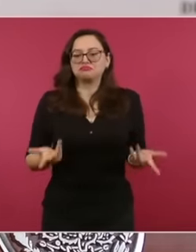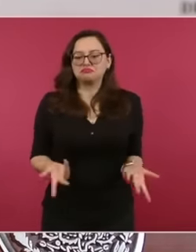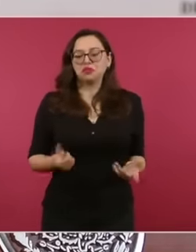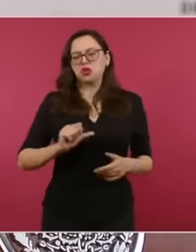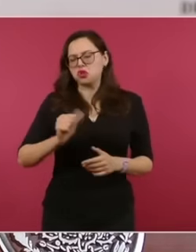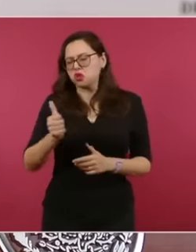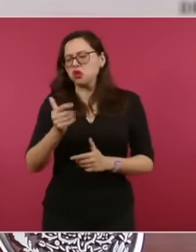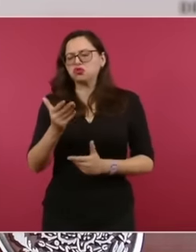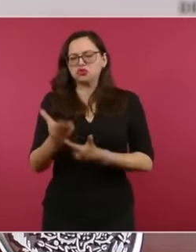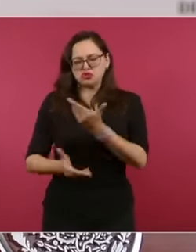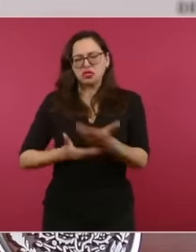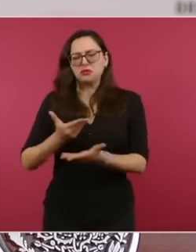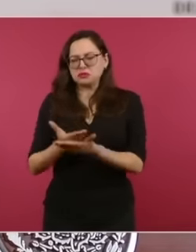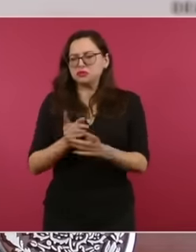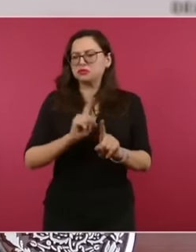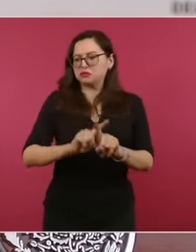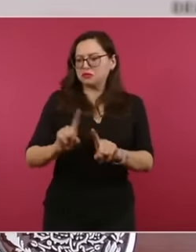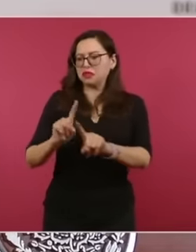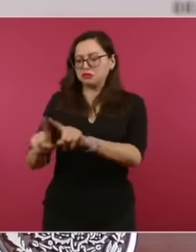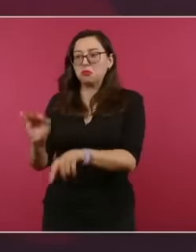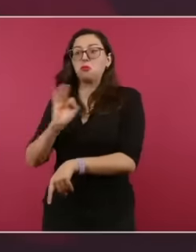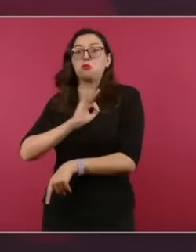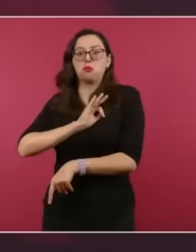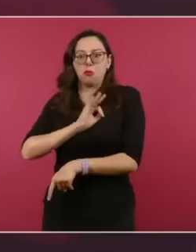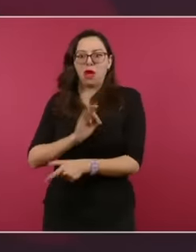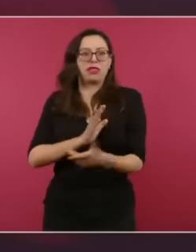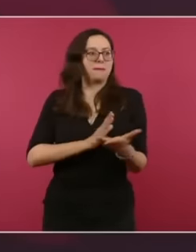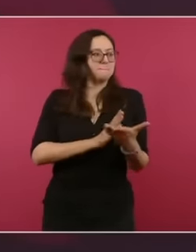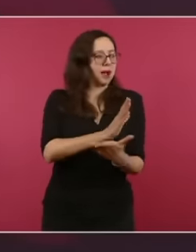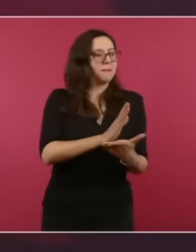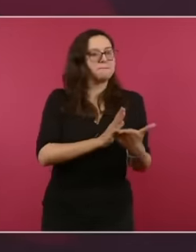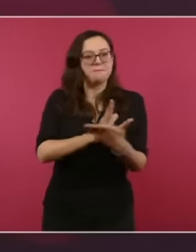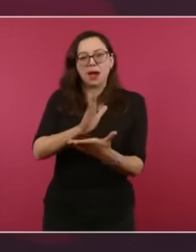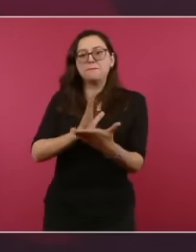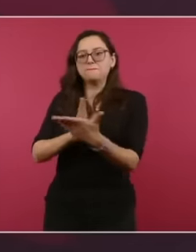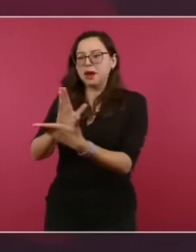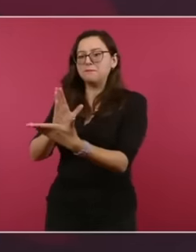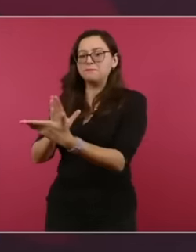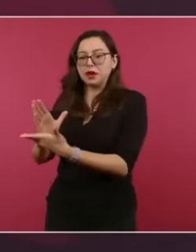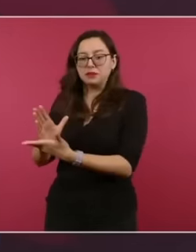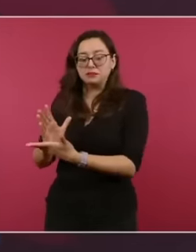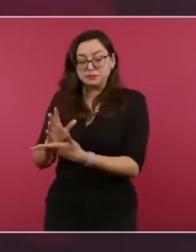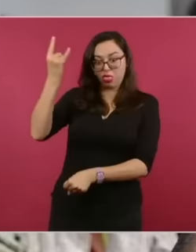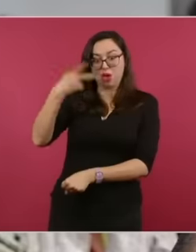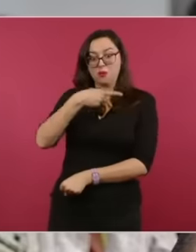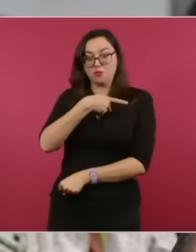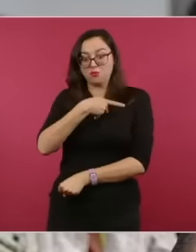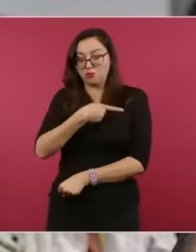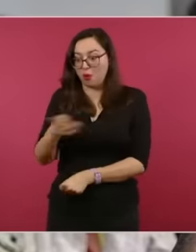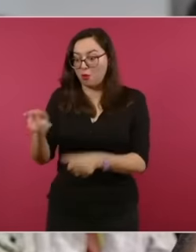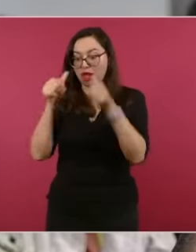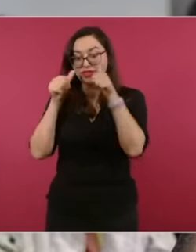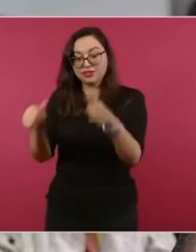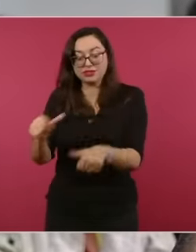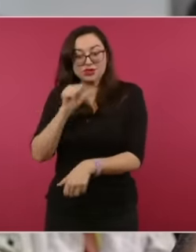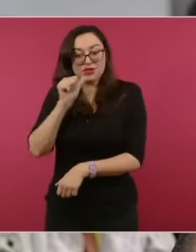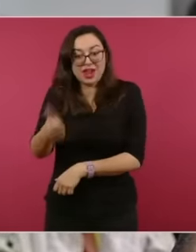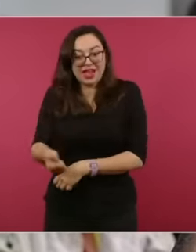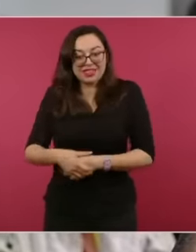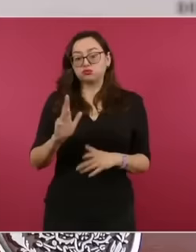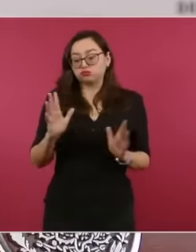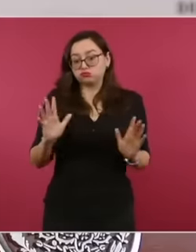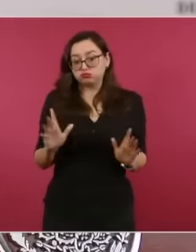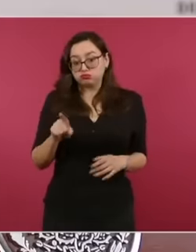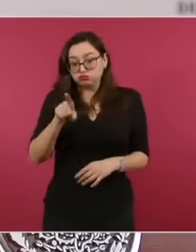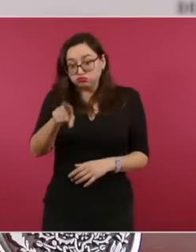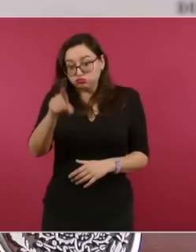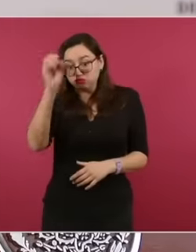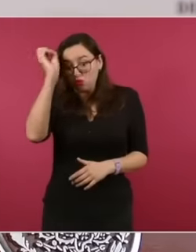satisfiers, but we respect